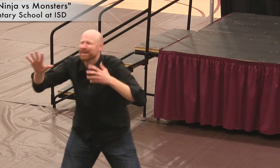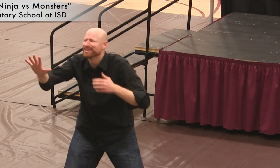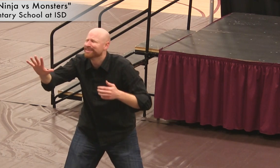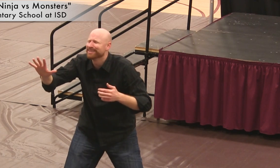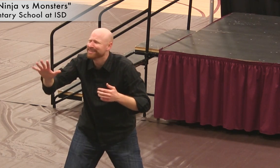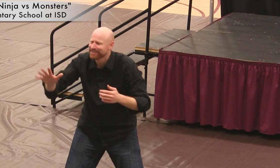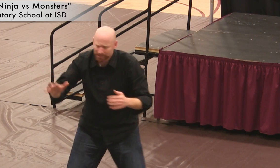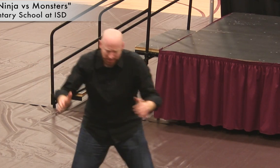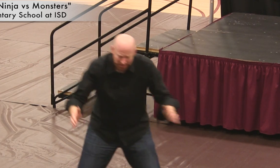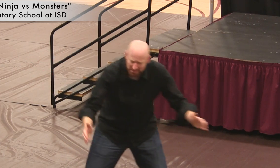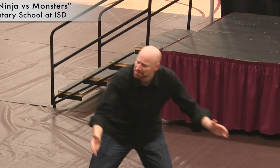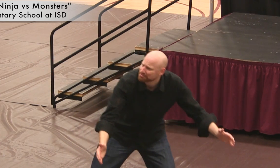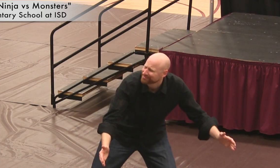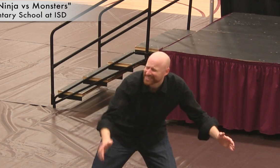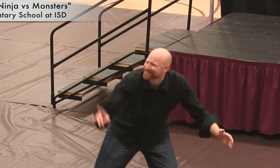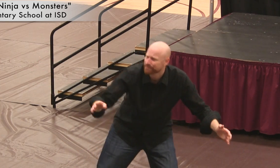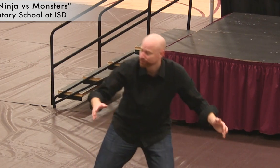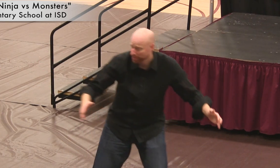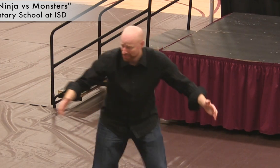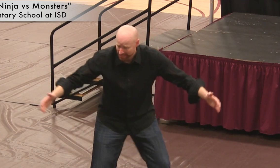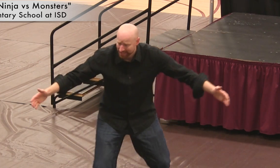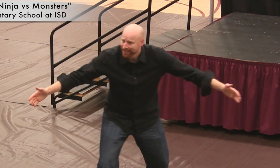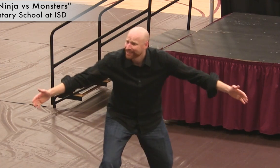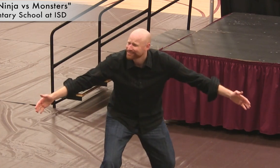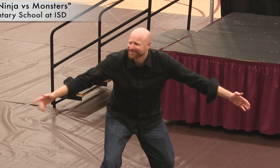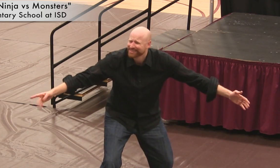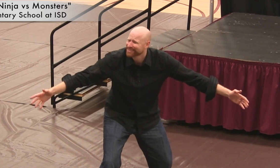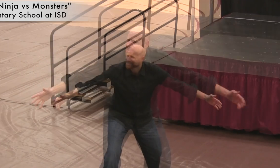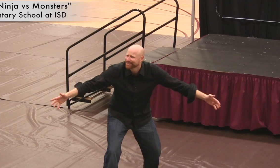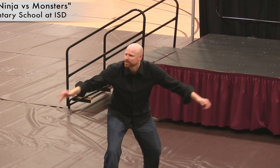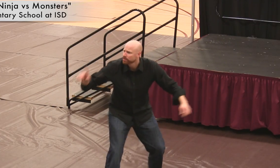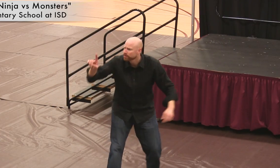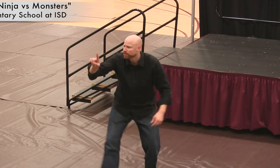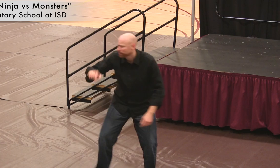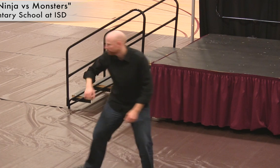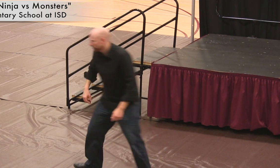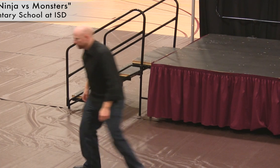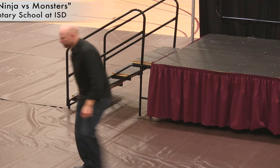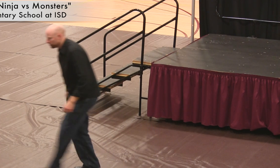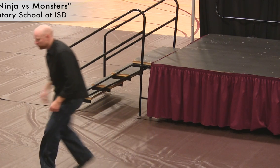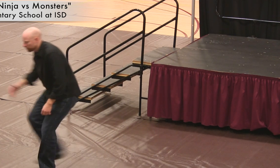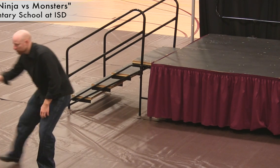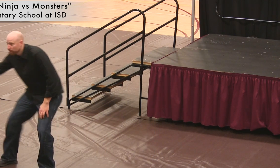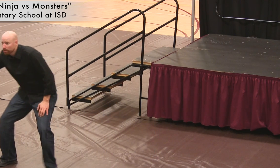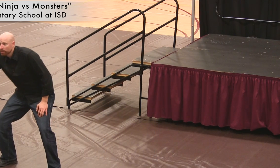I’m not talking’ your regular-sized tiger; I’m not even talking about a huge tiger;